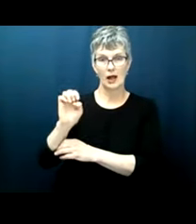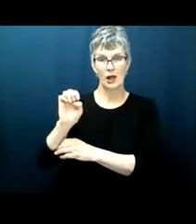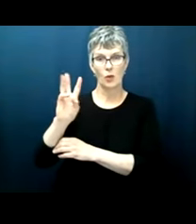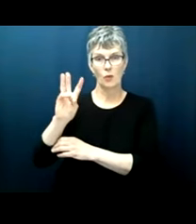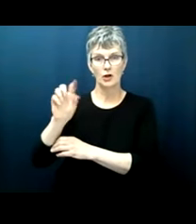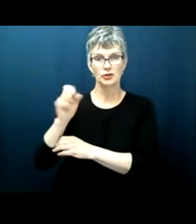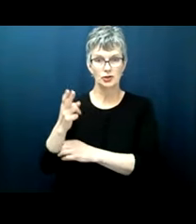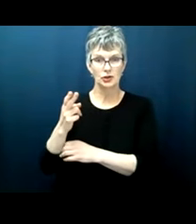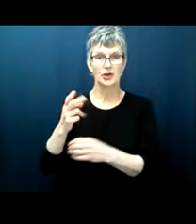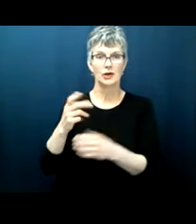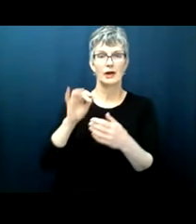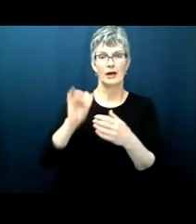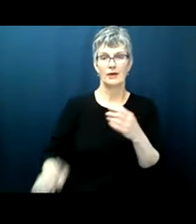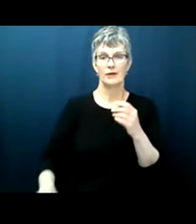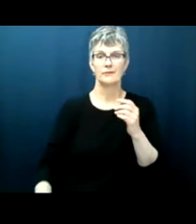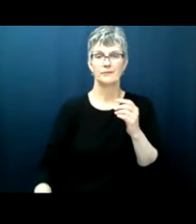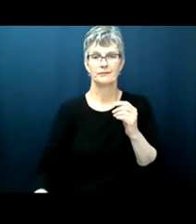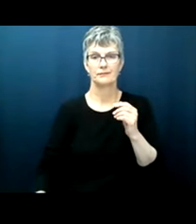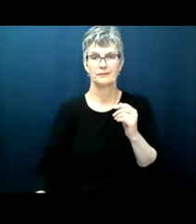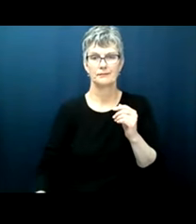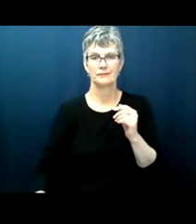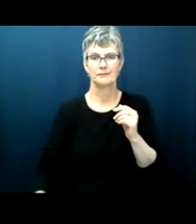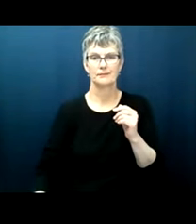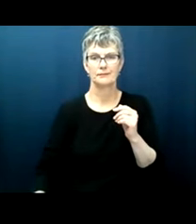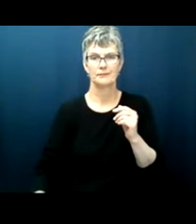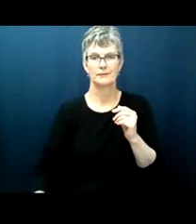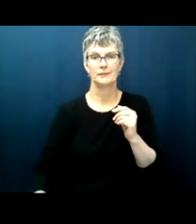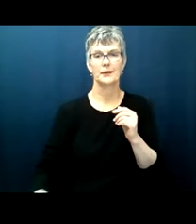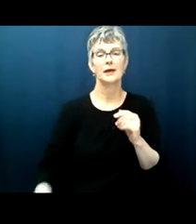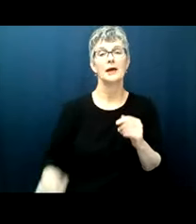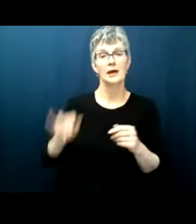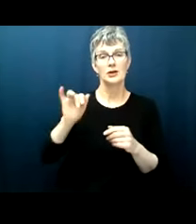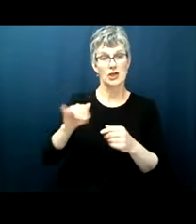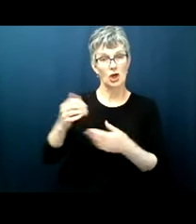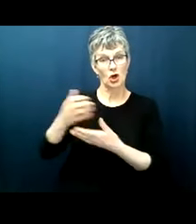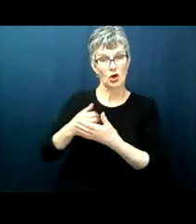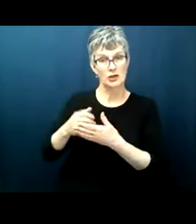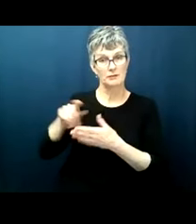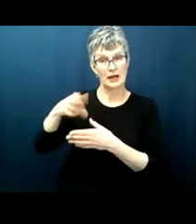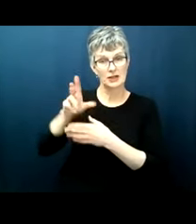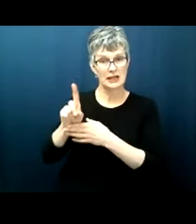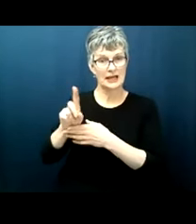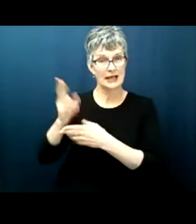public policy major at uw bothell she earned her doctorate in history from the university of oregon